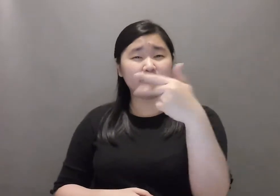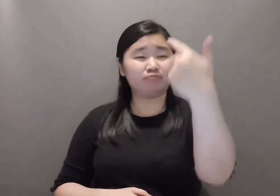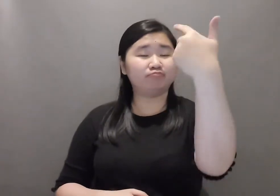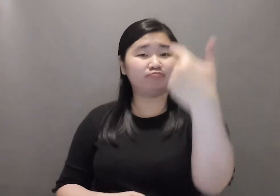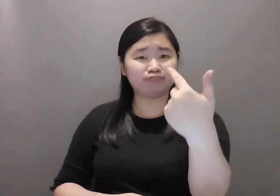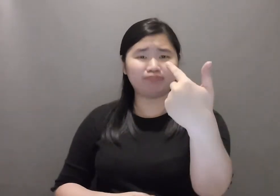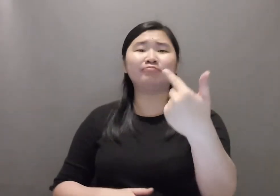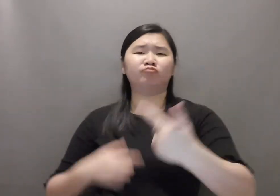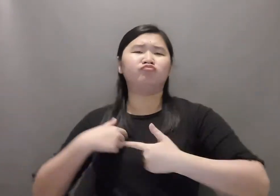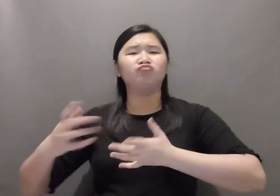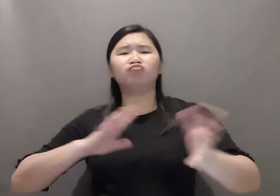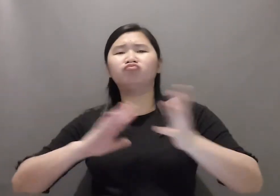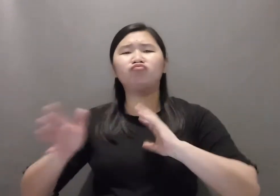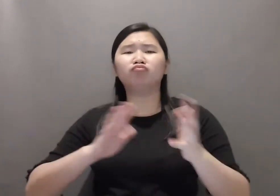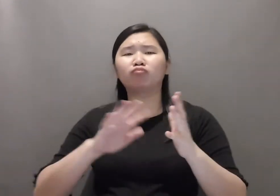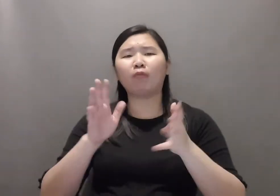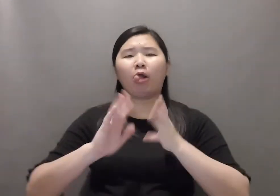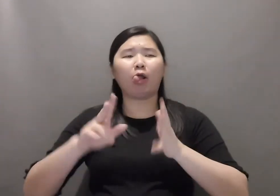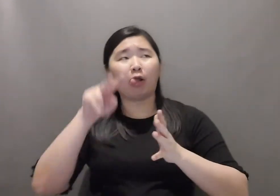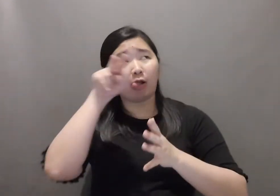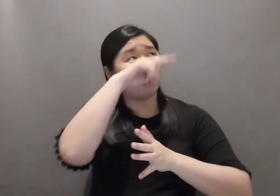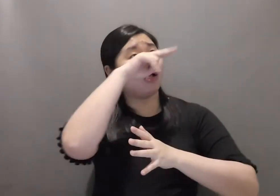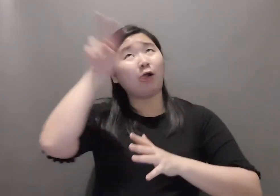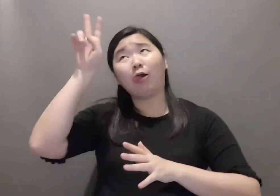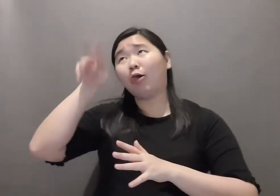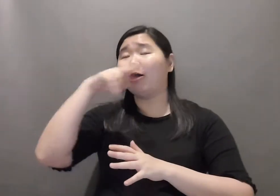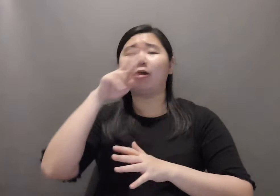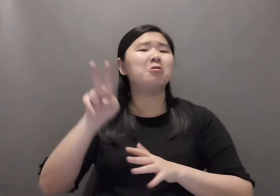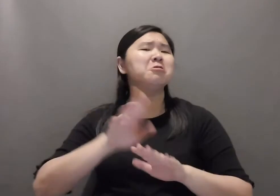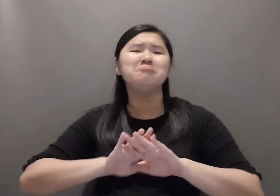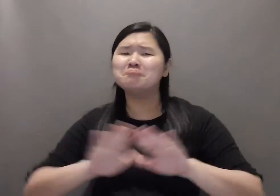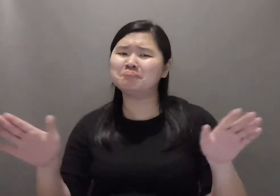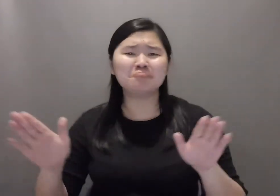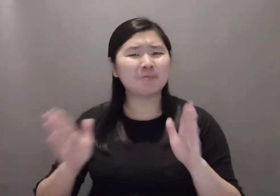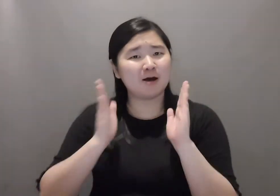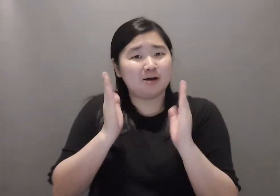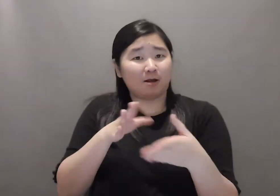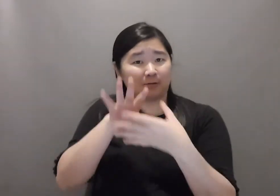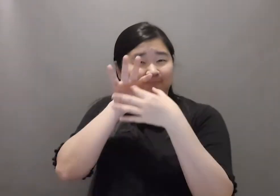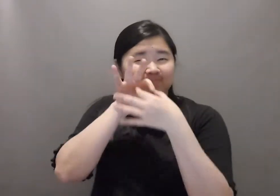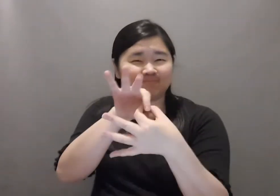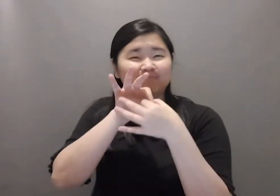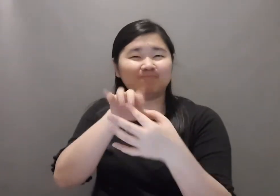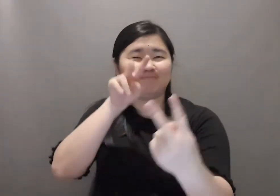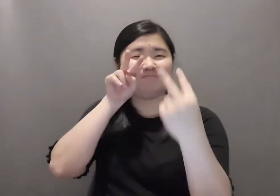During filming, it is important for the signer to maintain the connection with the viewer, such as looking into the camera often